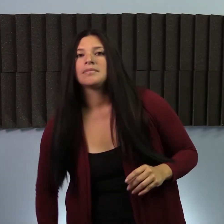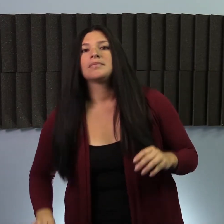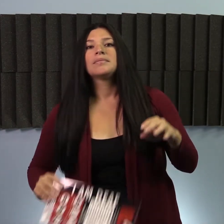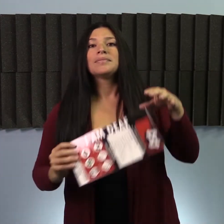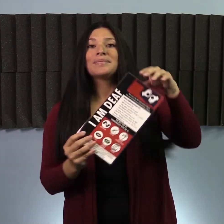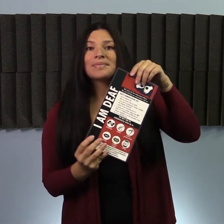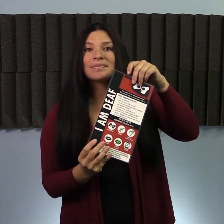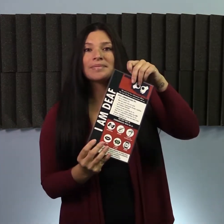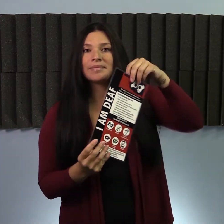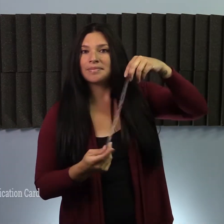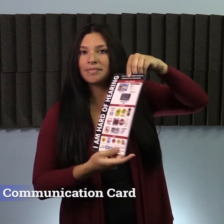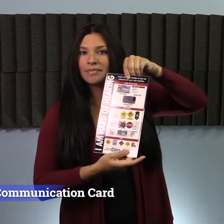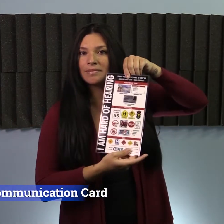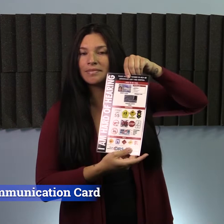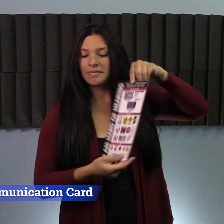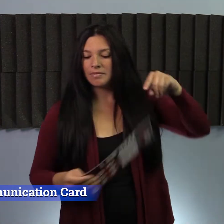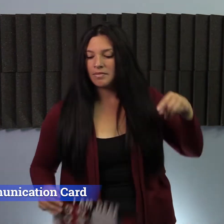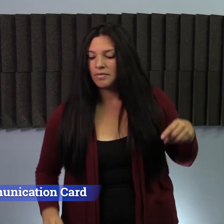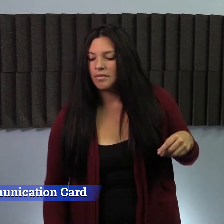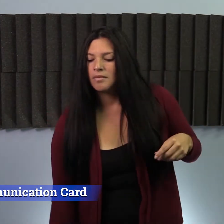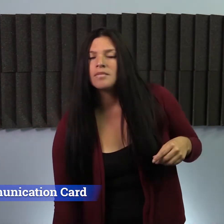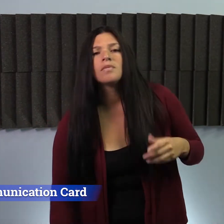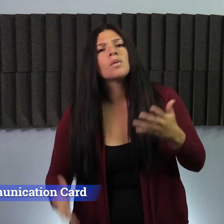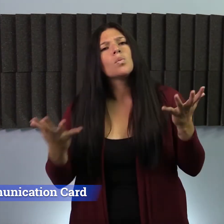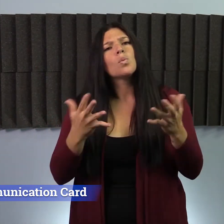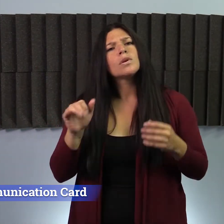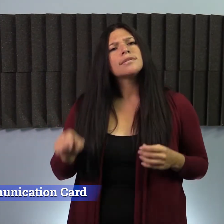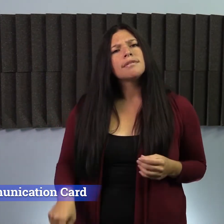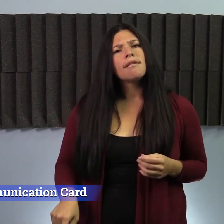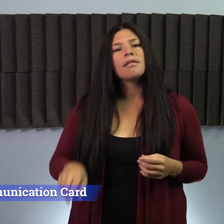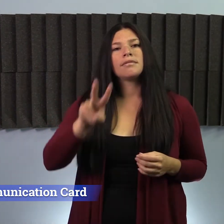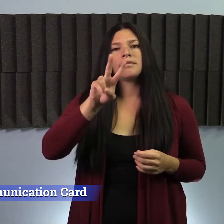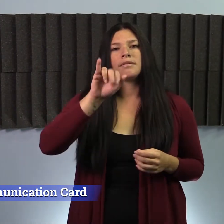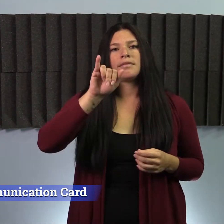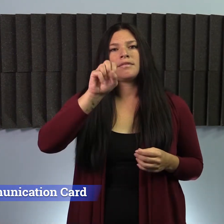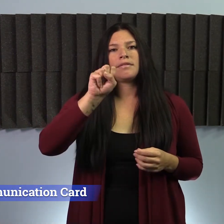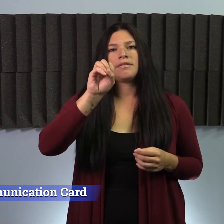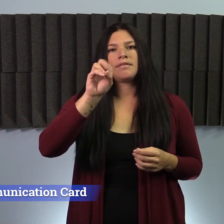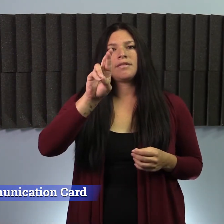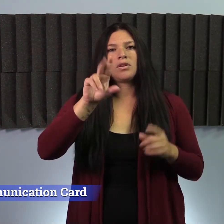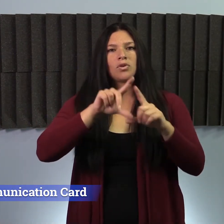hard-of-hearing community know about this resource. Now what is that exactly?